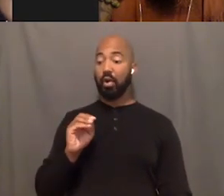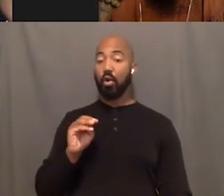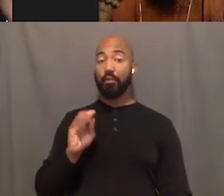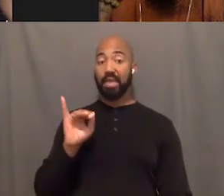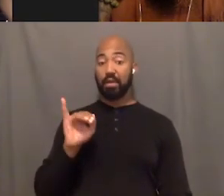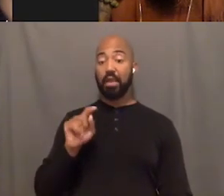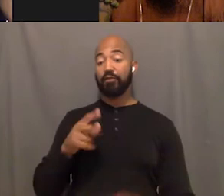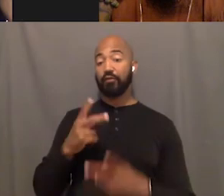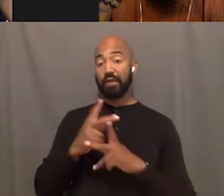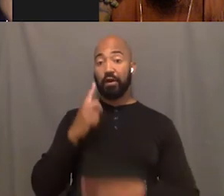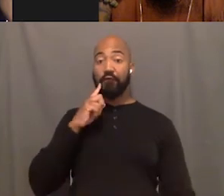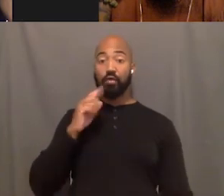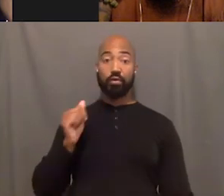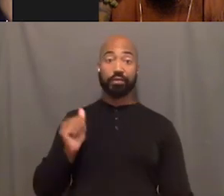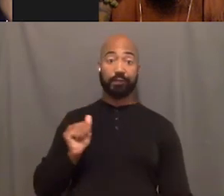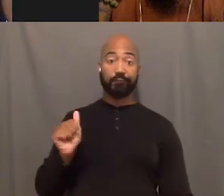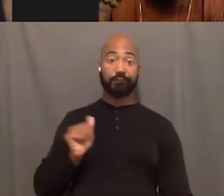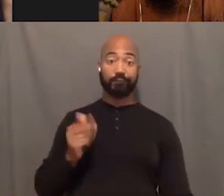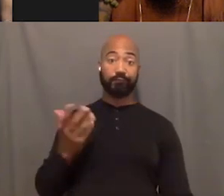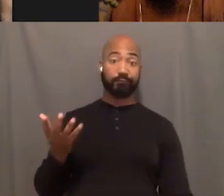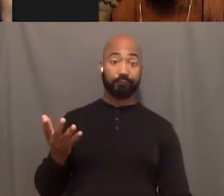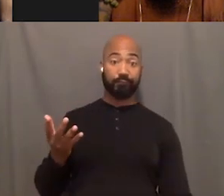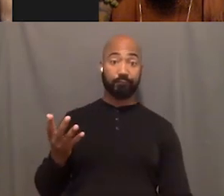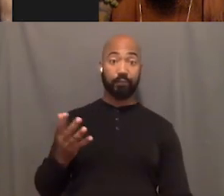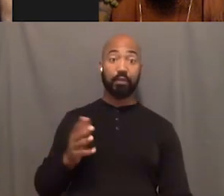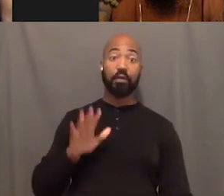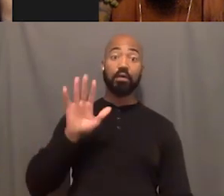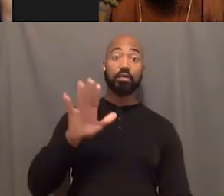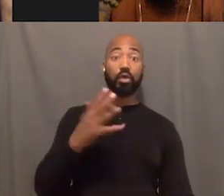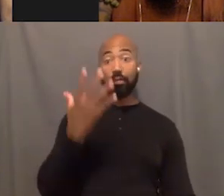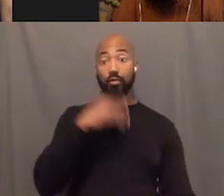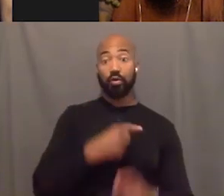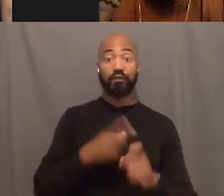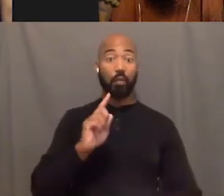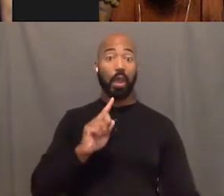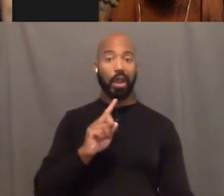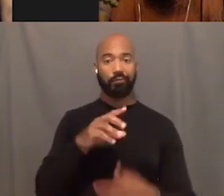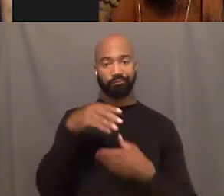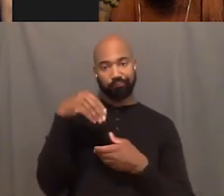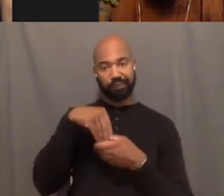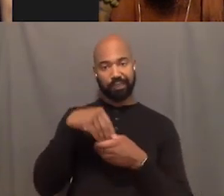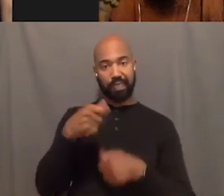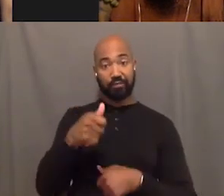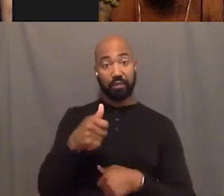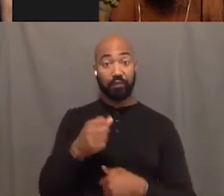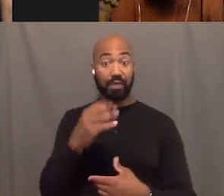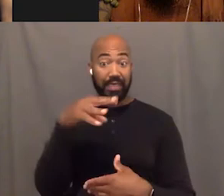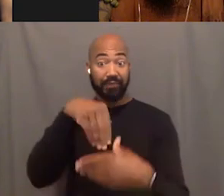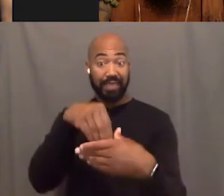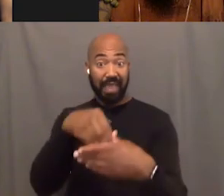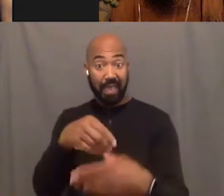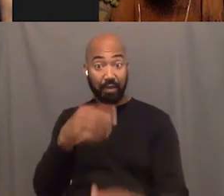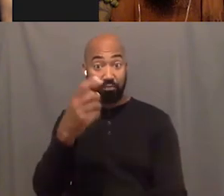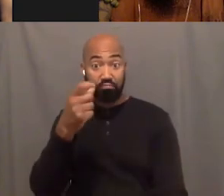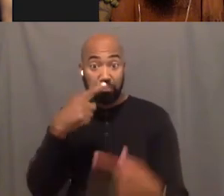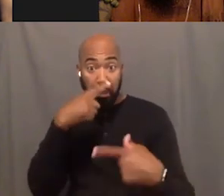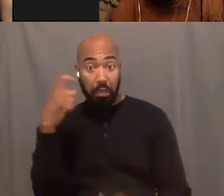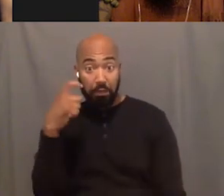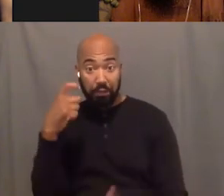So I tell everybody like, your beauty come from within. If you ugly person inside, you'll be a ugly person outside.